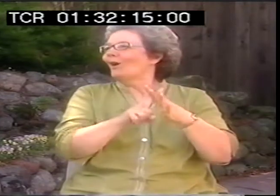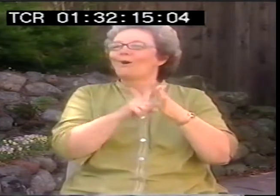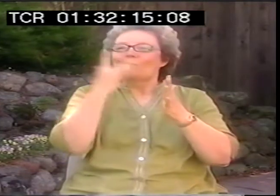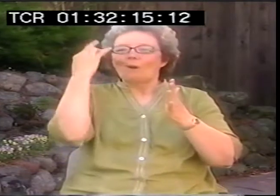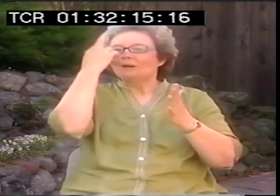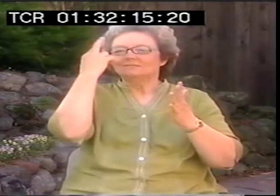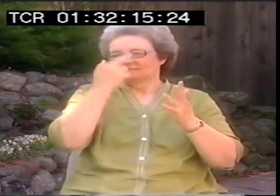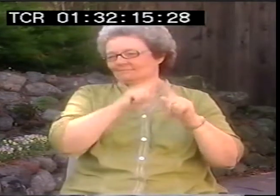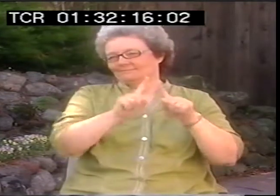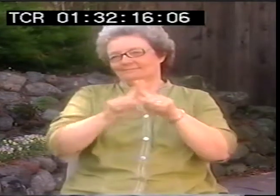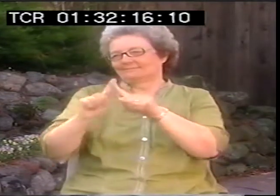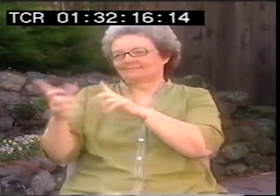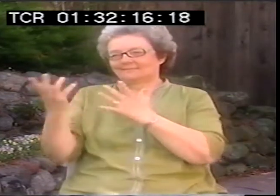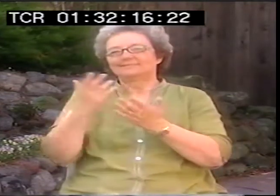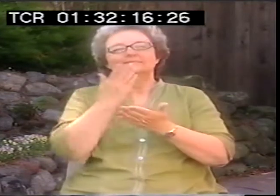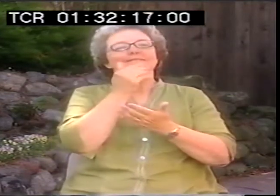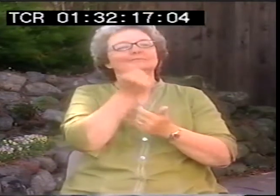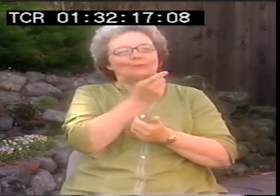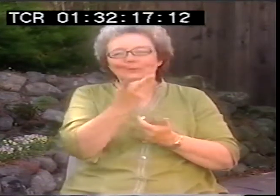how you start, what's the reason. And of course those vary.